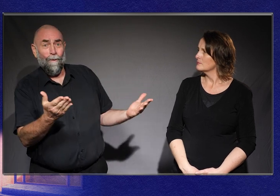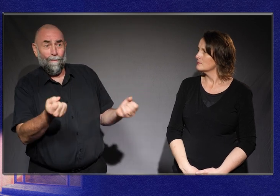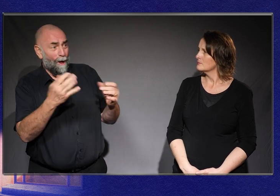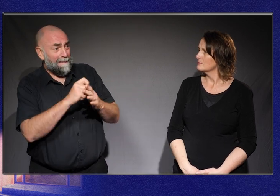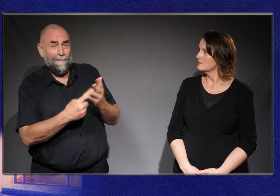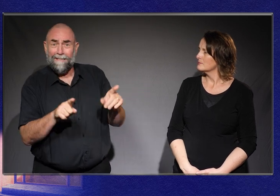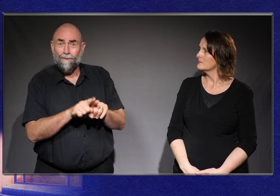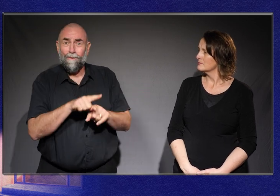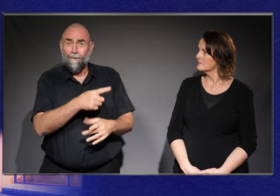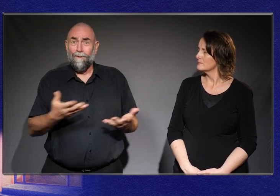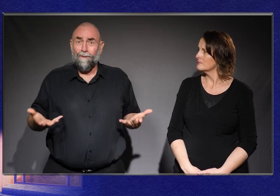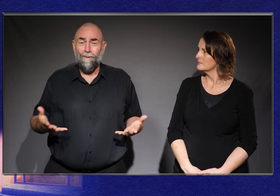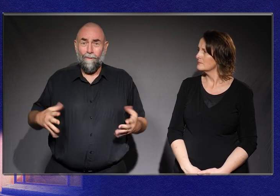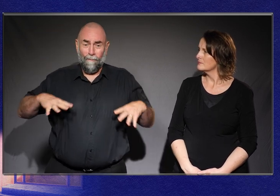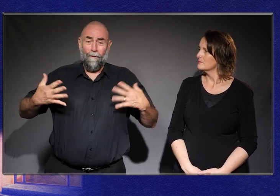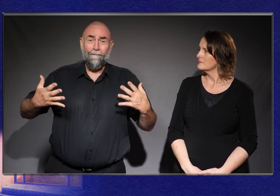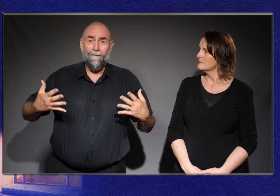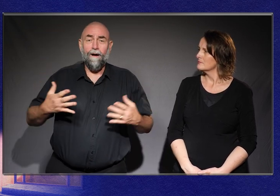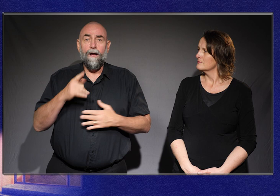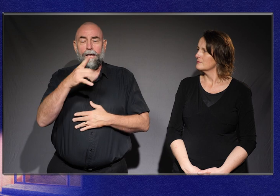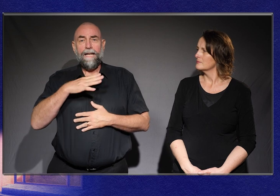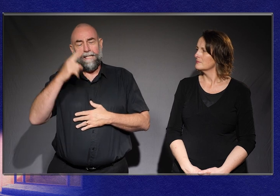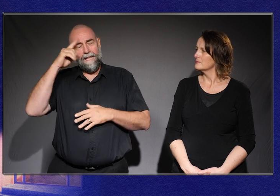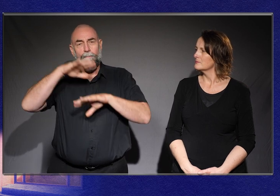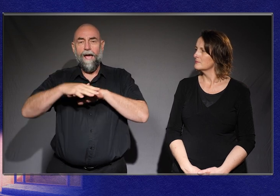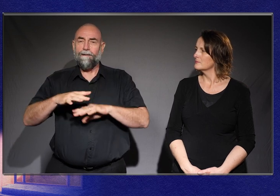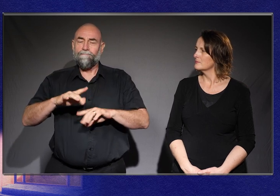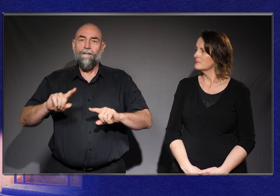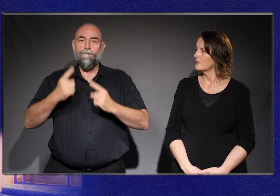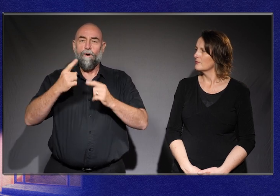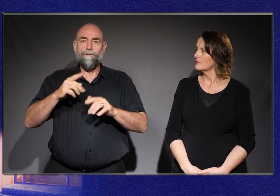Let’s look at how First Nations Australian’s did disability.